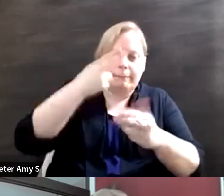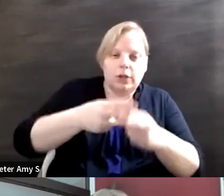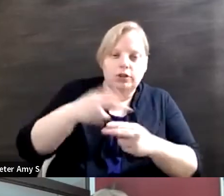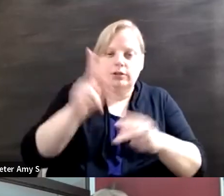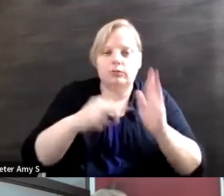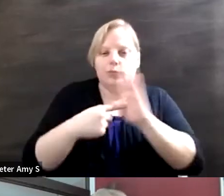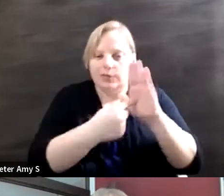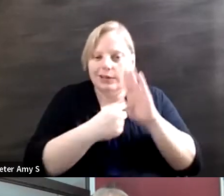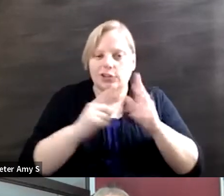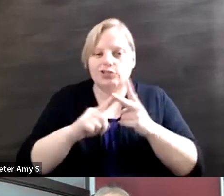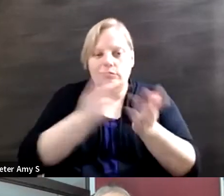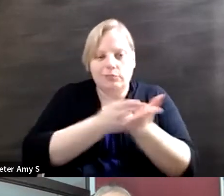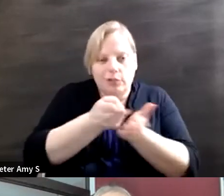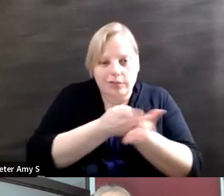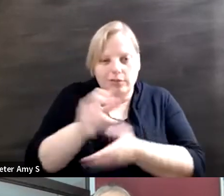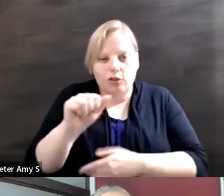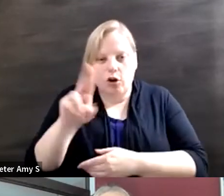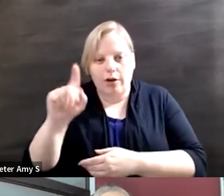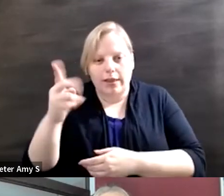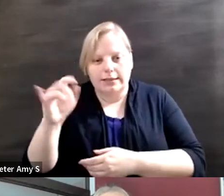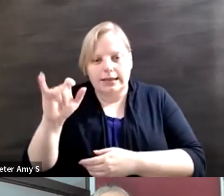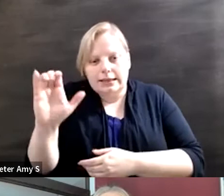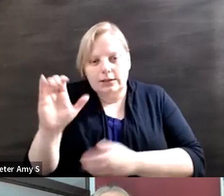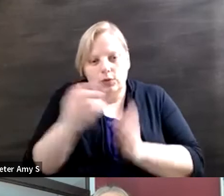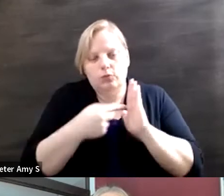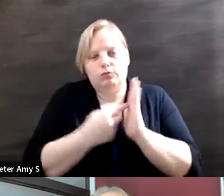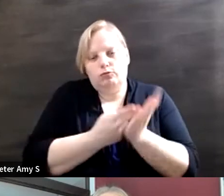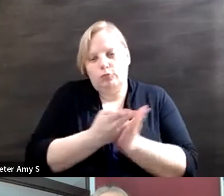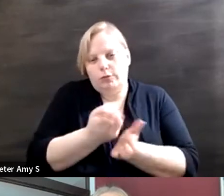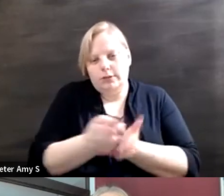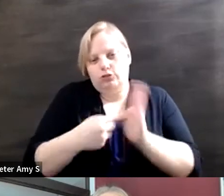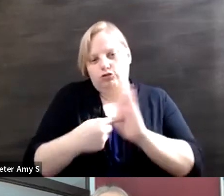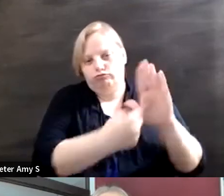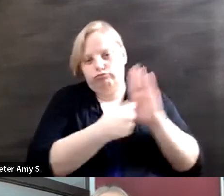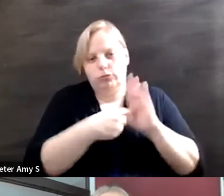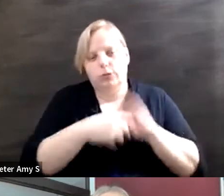authentic representation as well and I guess our audience wants to know specifically